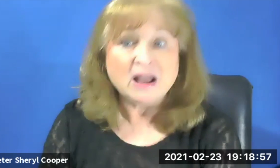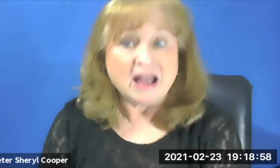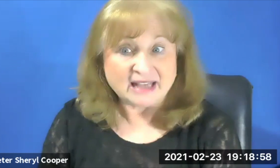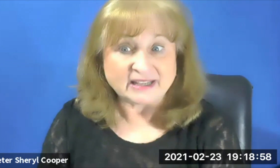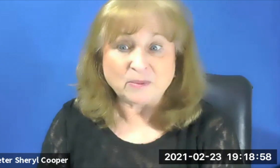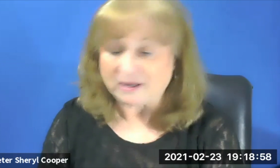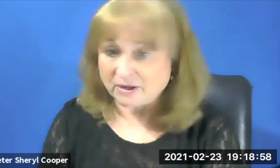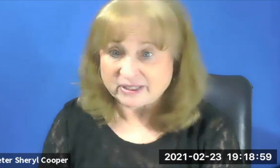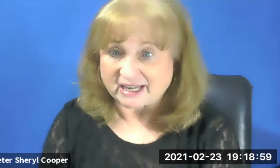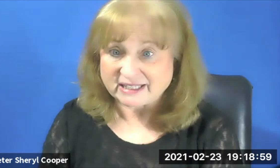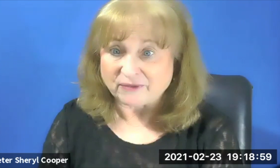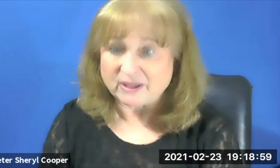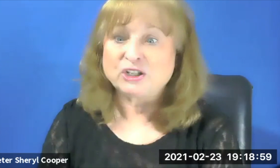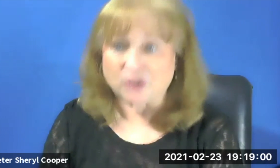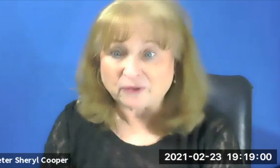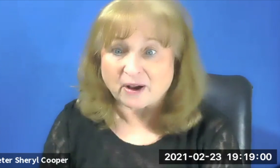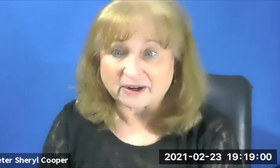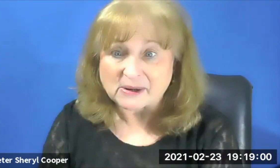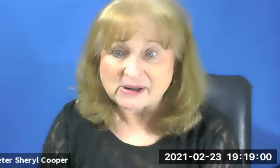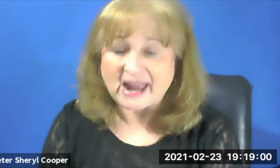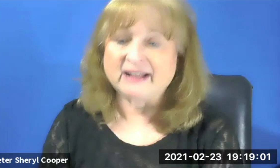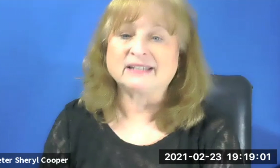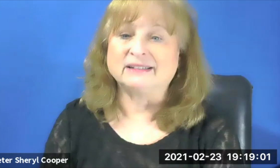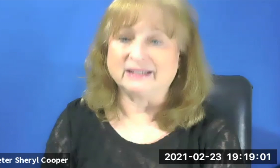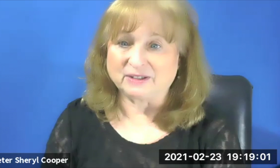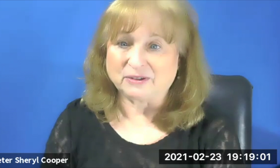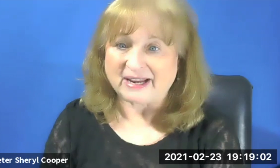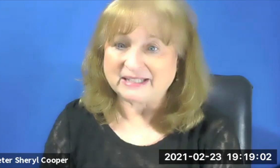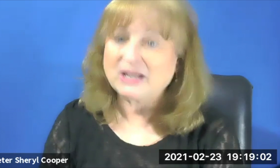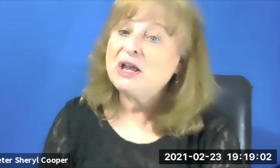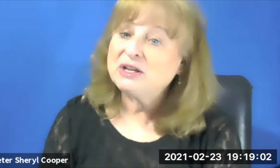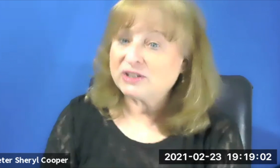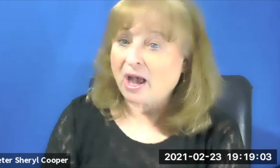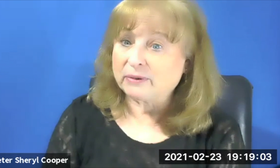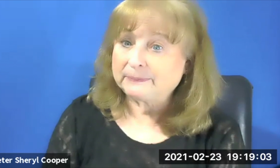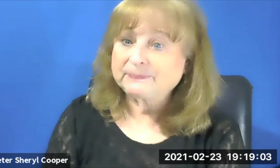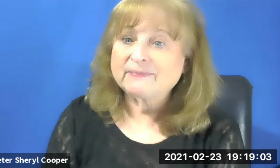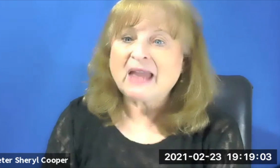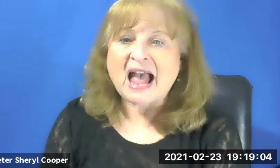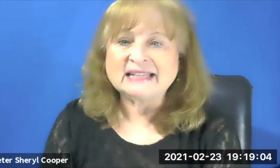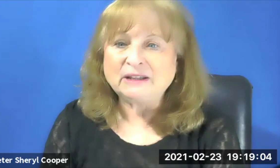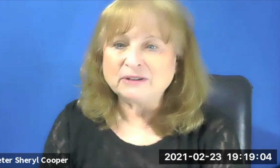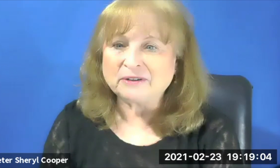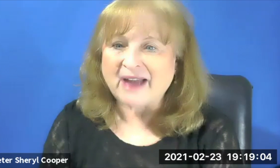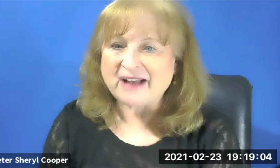Is everybody understanding everything so far? Excellent? Great. So, as I look around